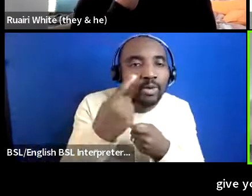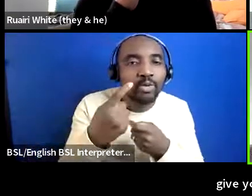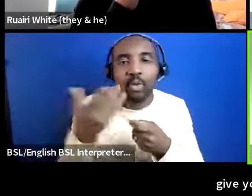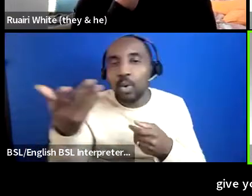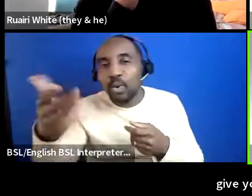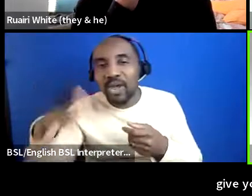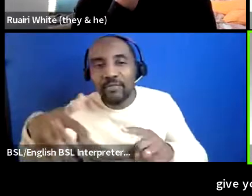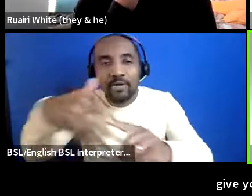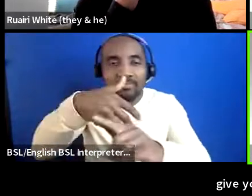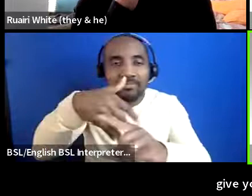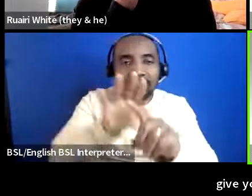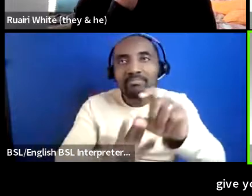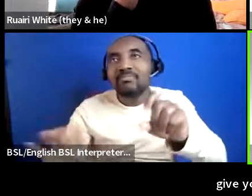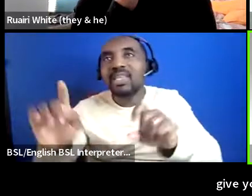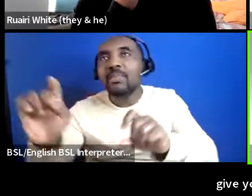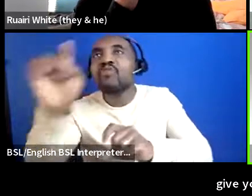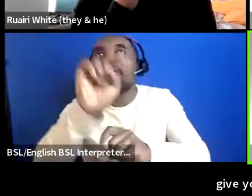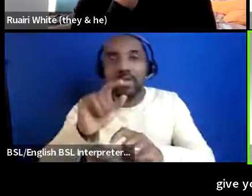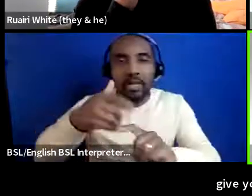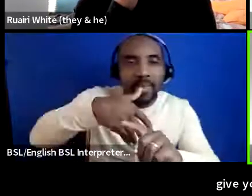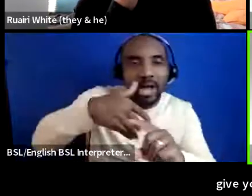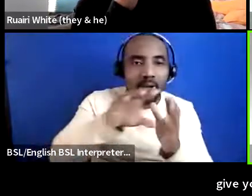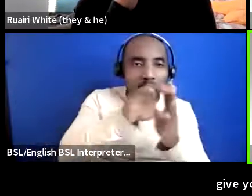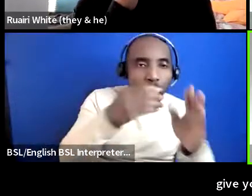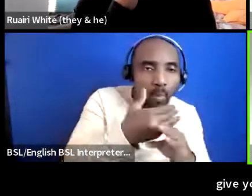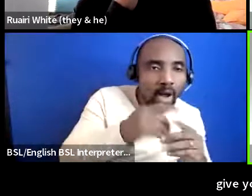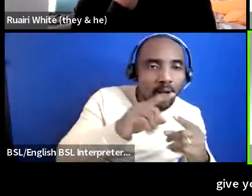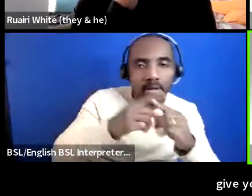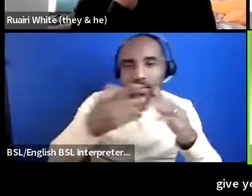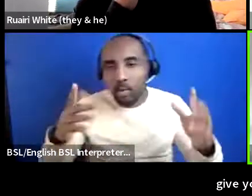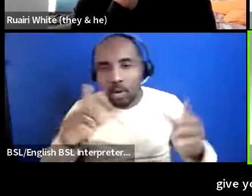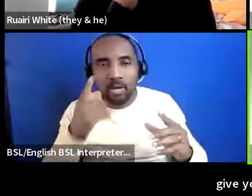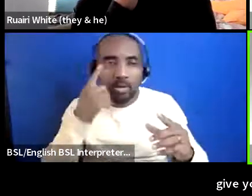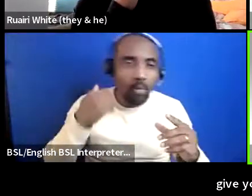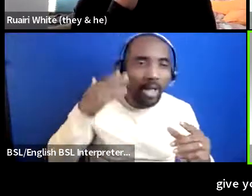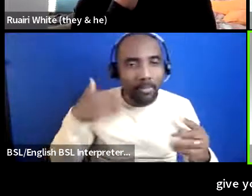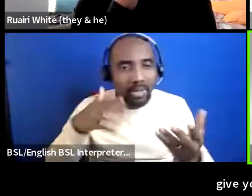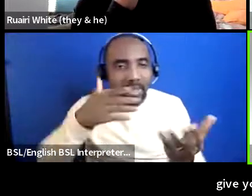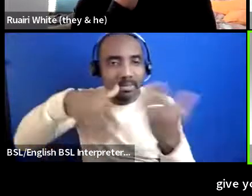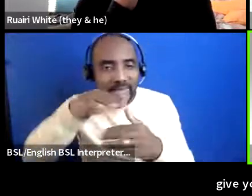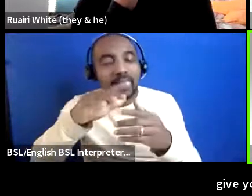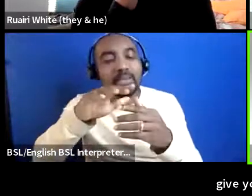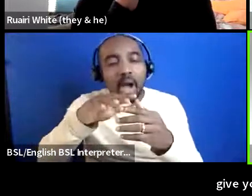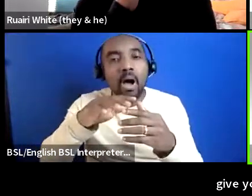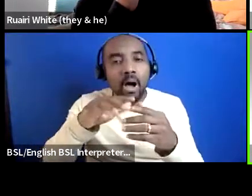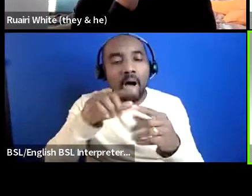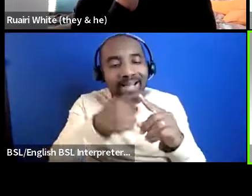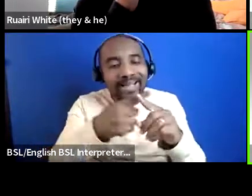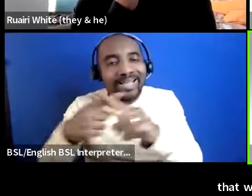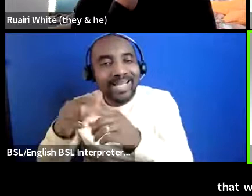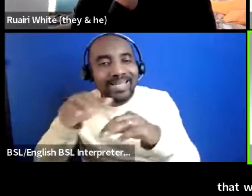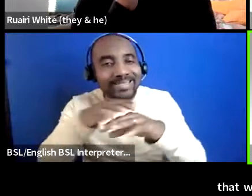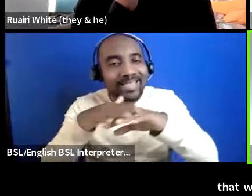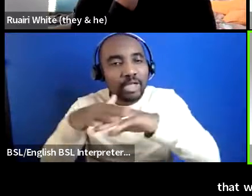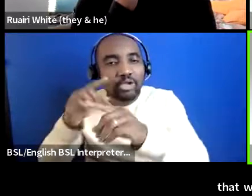more demographic data if you need that so that was one way that we were able to evidence the impact like hey this these people are coming and this is what they've said